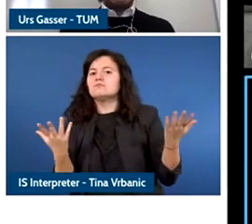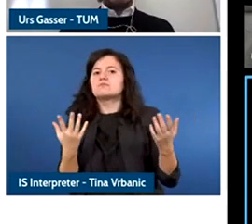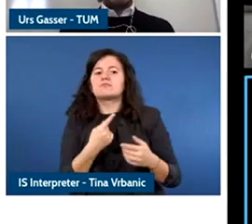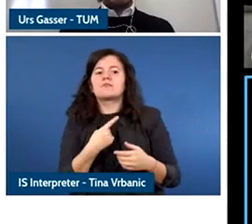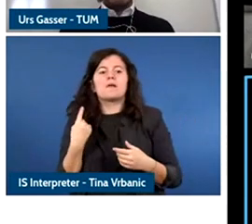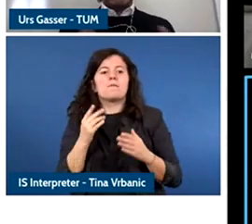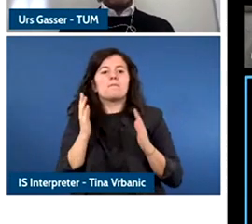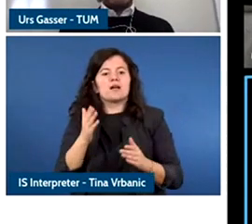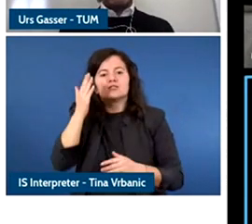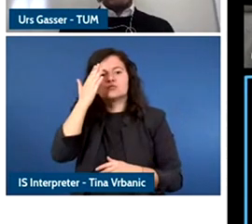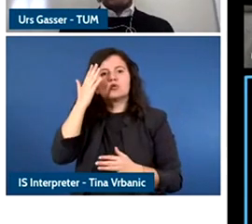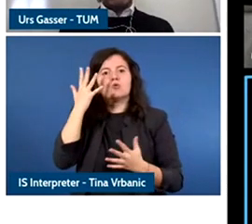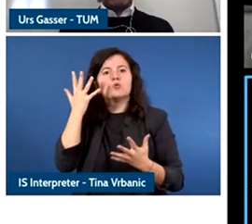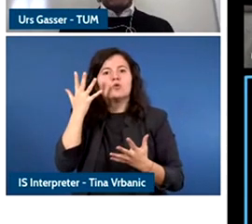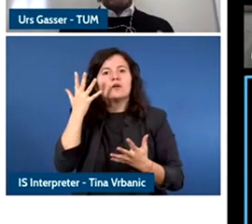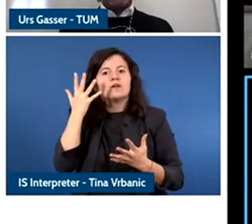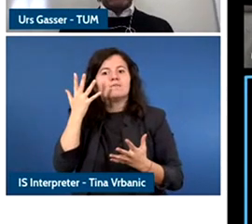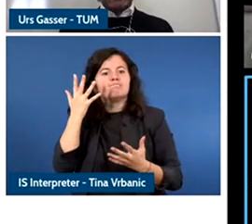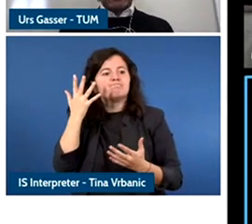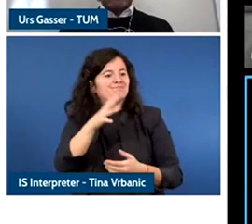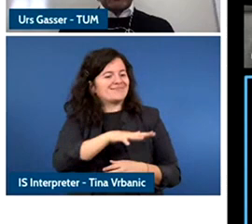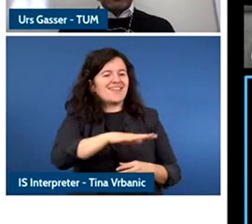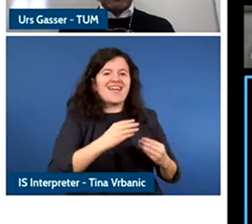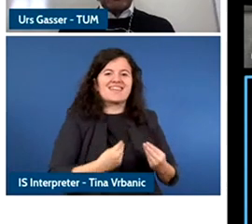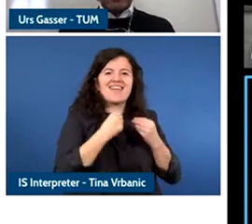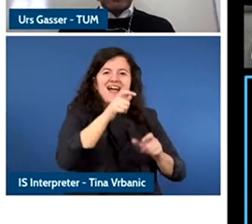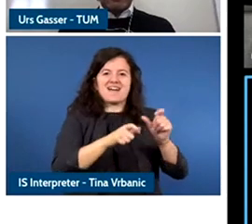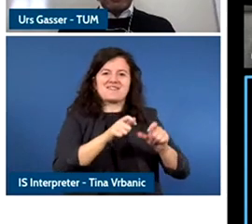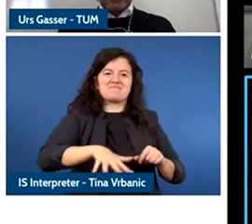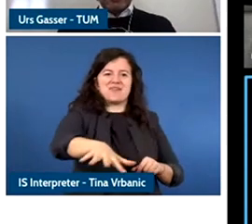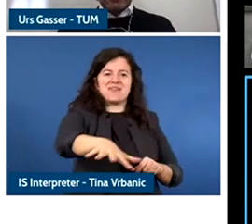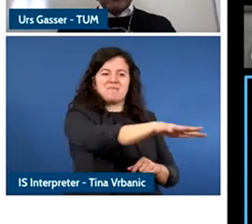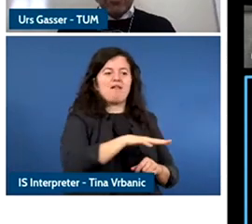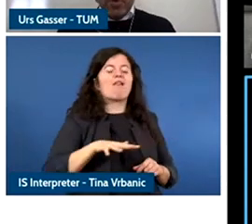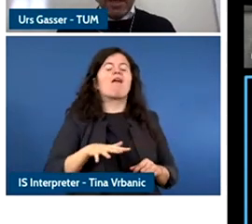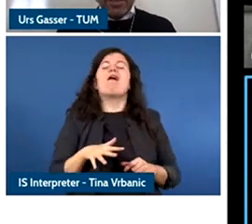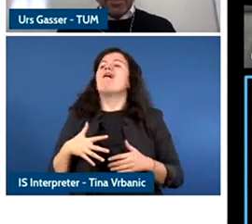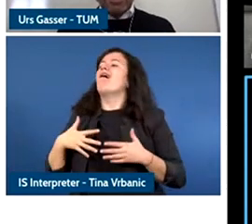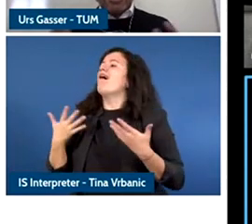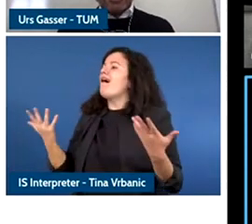create environments in which young people can participate fully and safely in society?